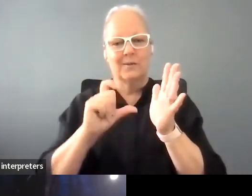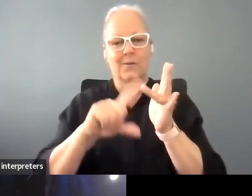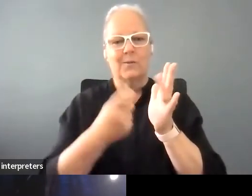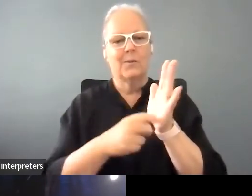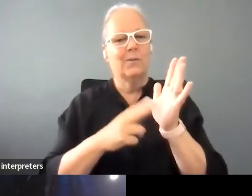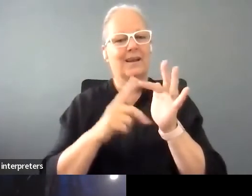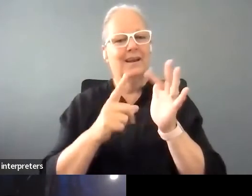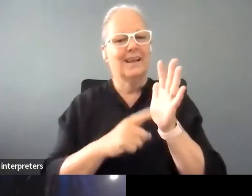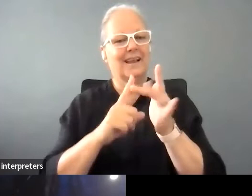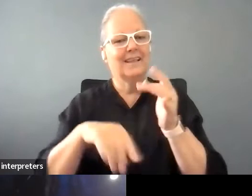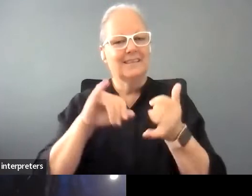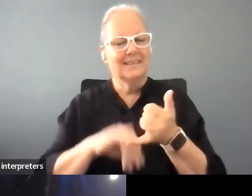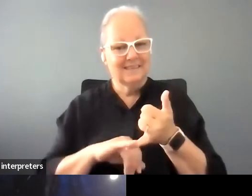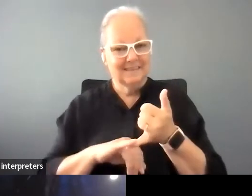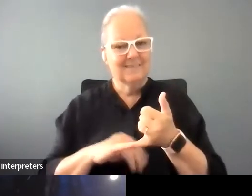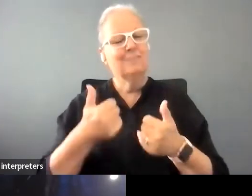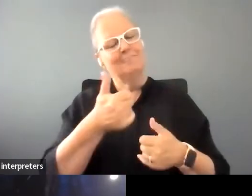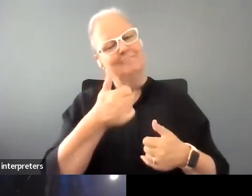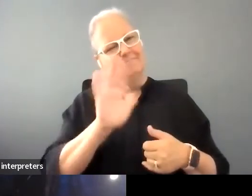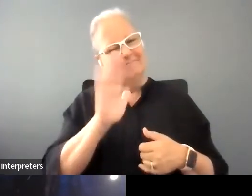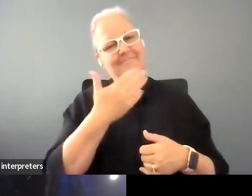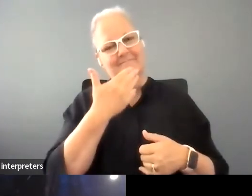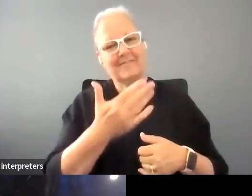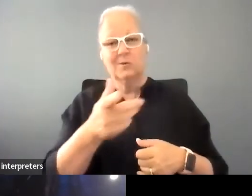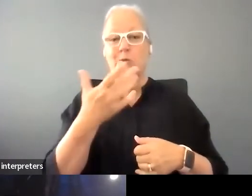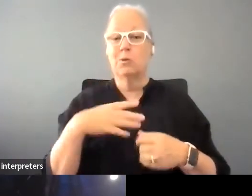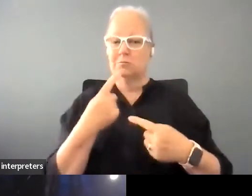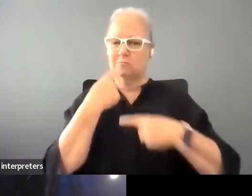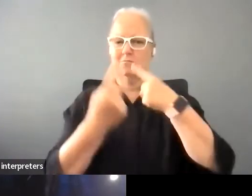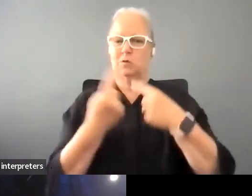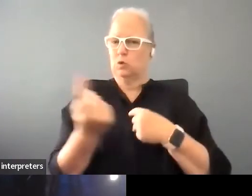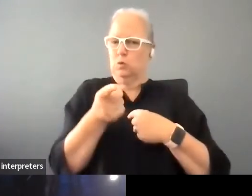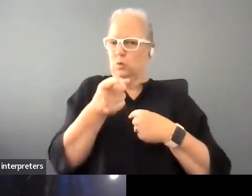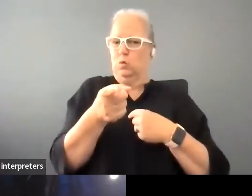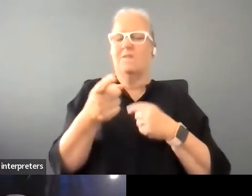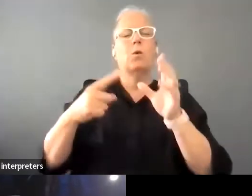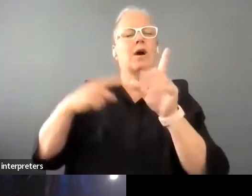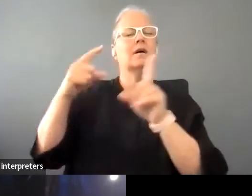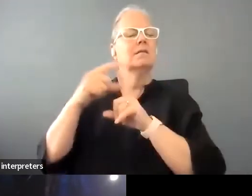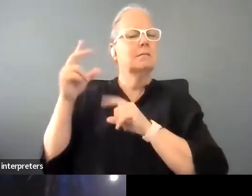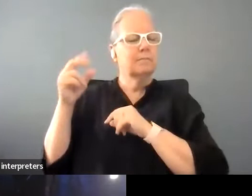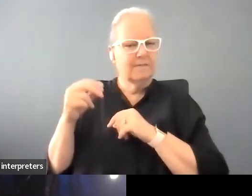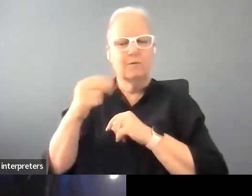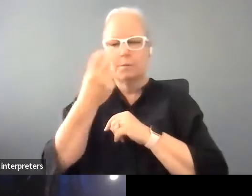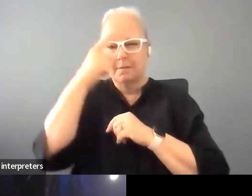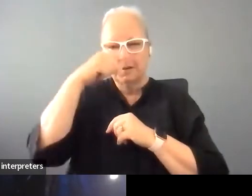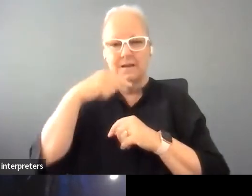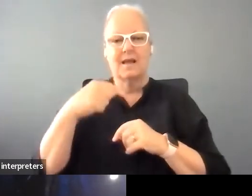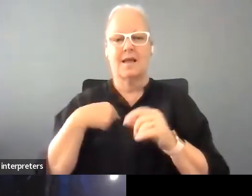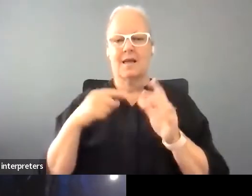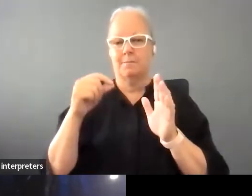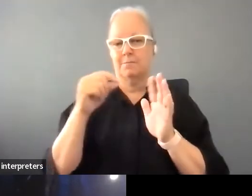to audio describe yourself just quickly? My name is Patricia Cornelius and I'm a playwright